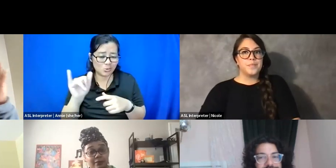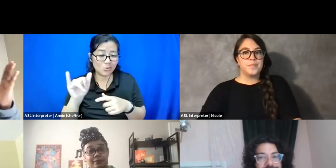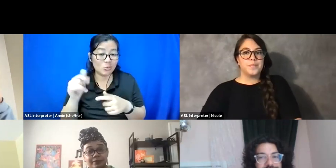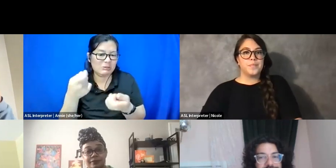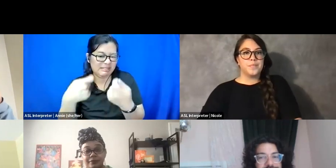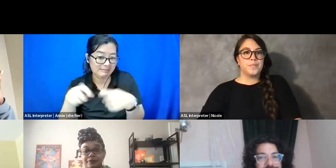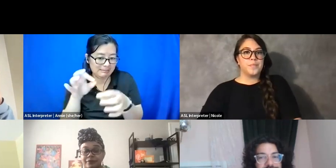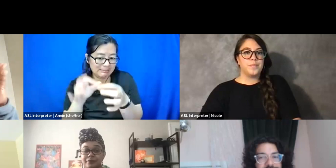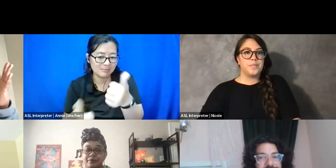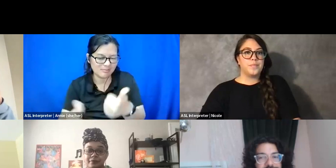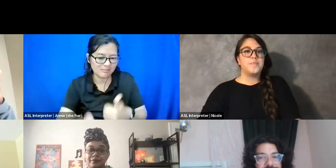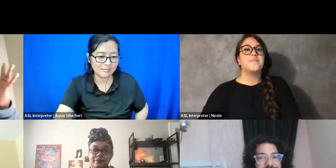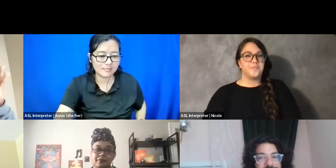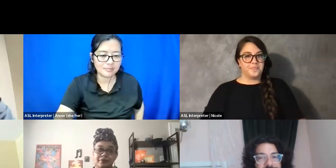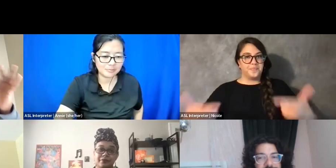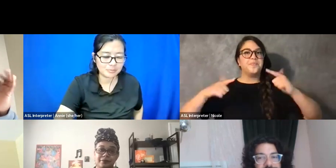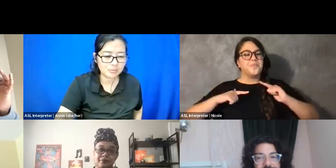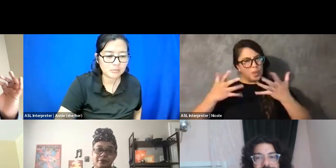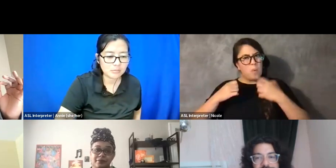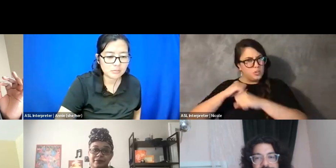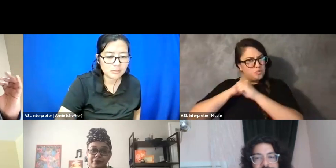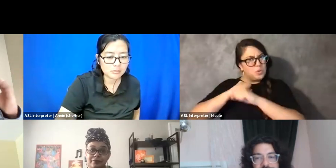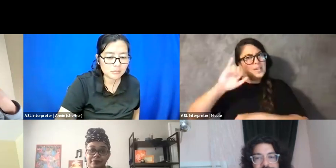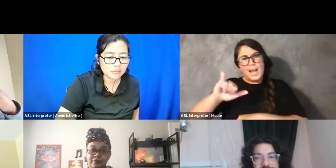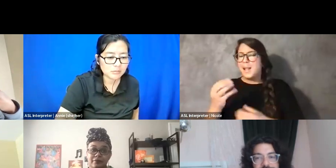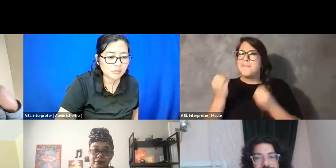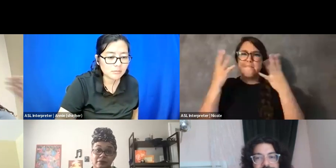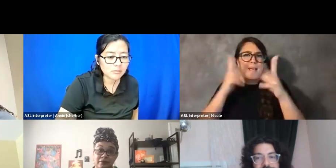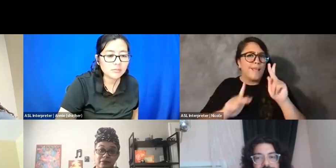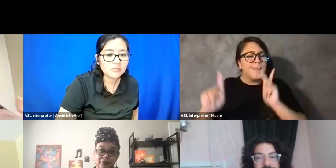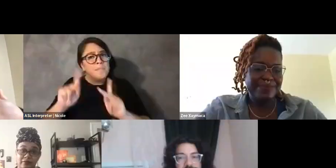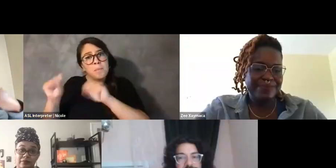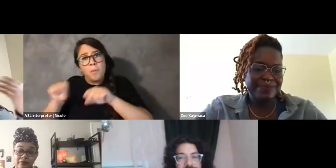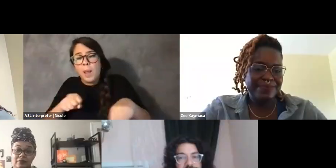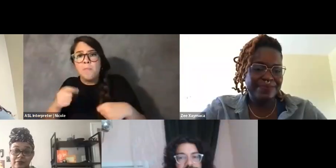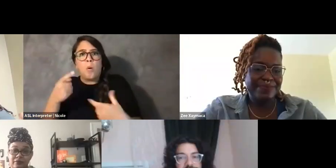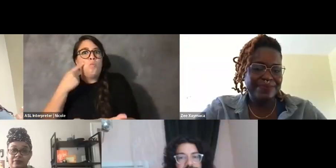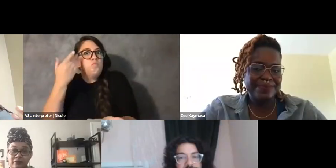that there are so many folks that are being able to witness kind of what we just brought.